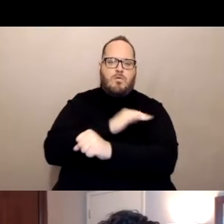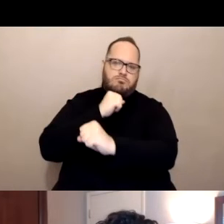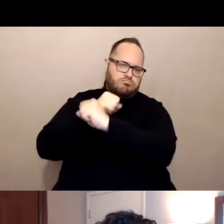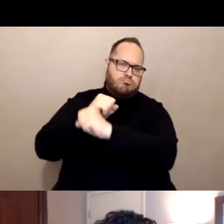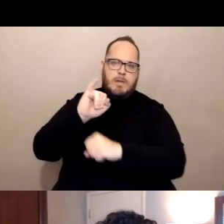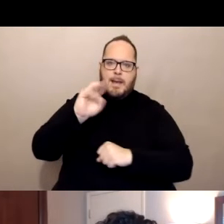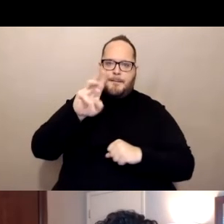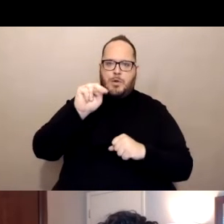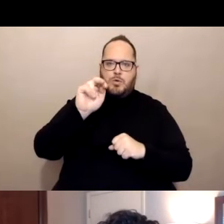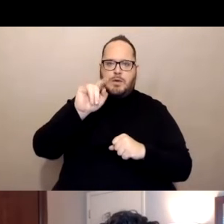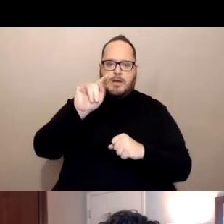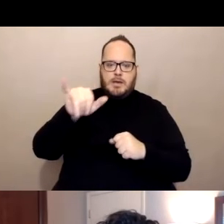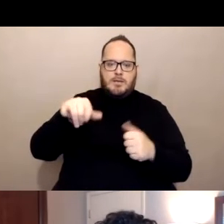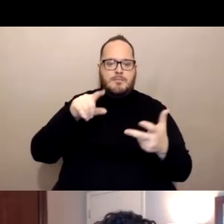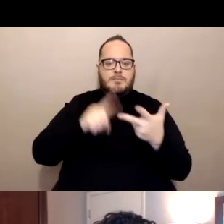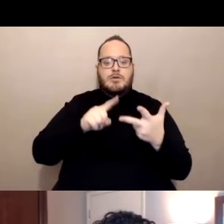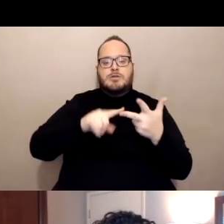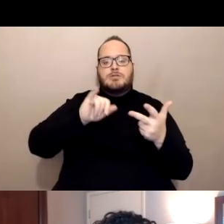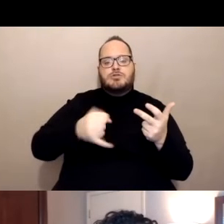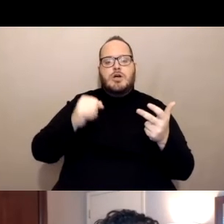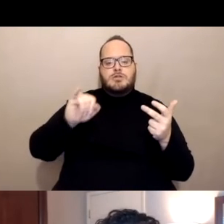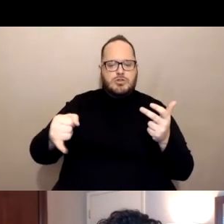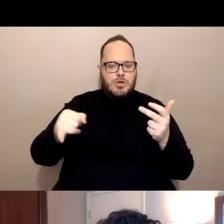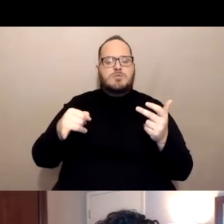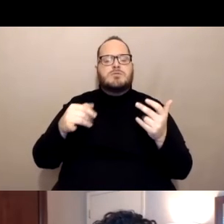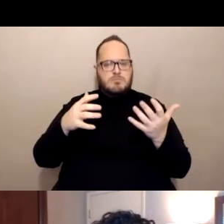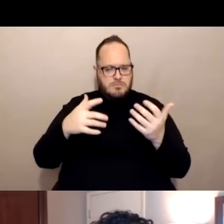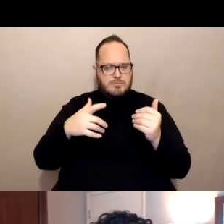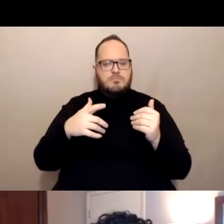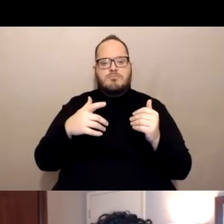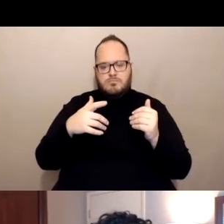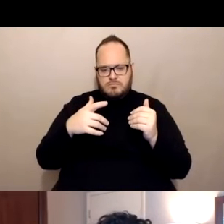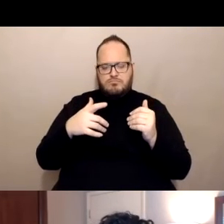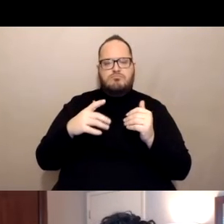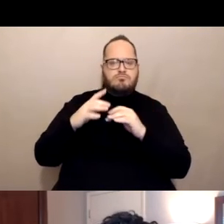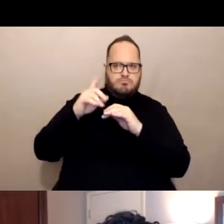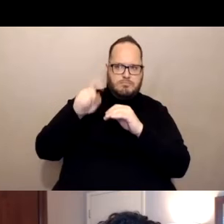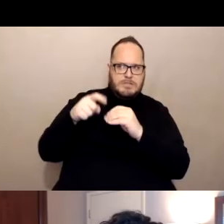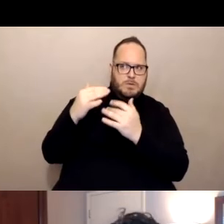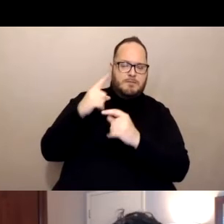that you want to wait a couple of weeks. And we'll talk a little later about what the CDC is recommending